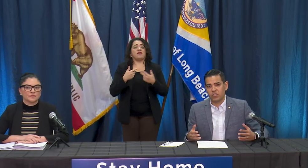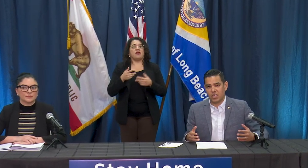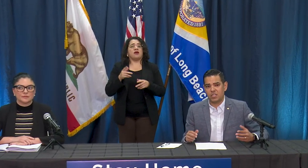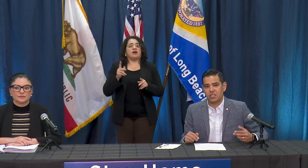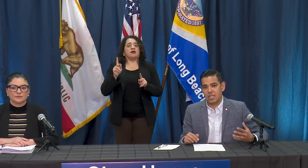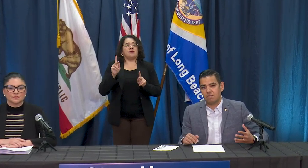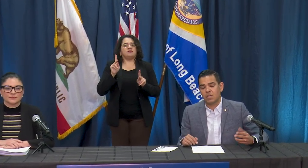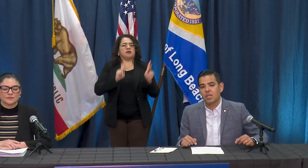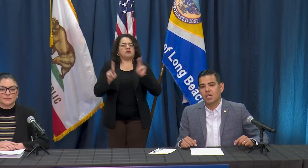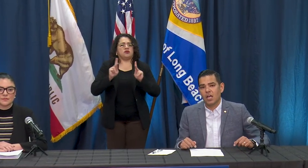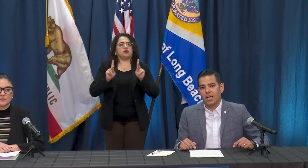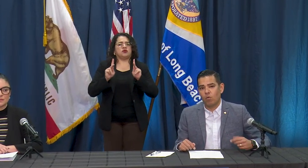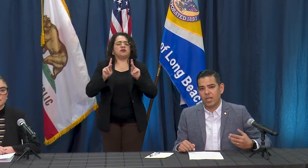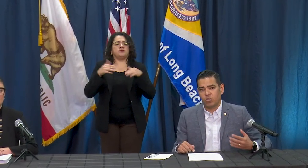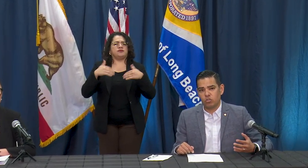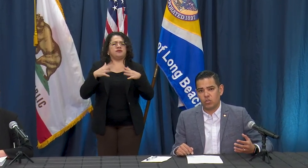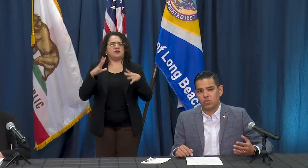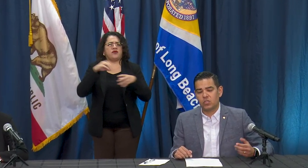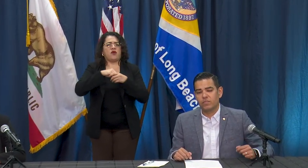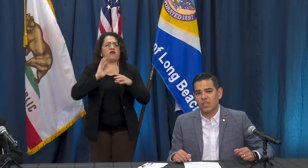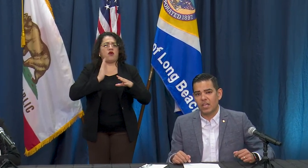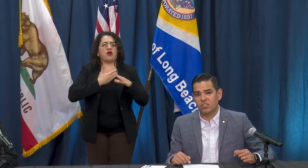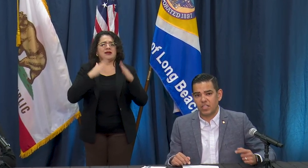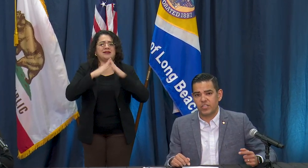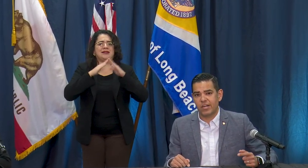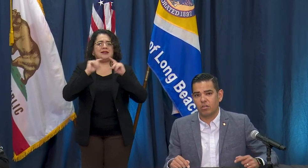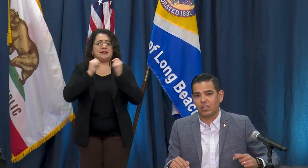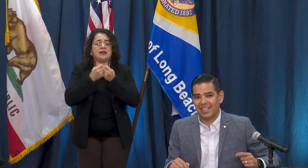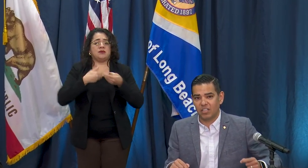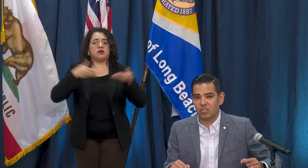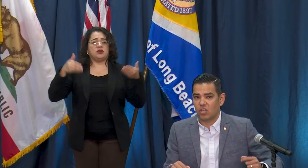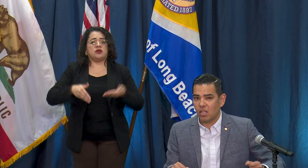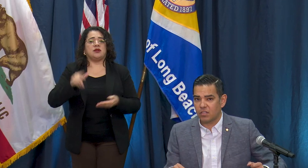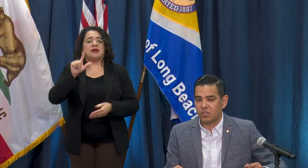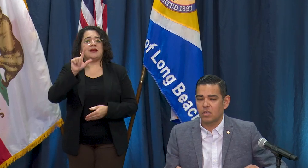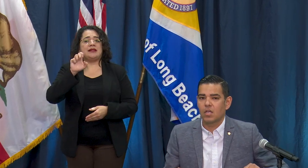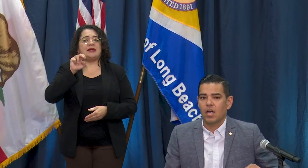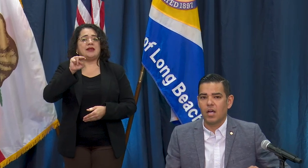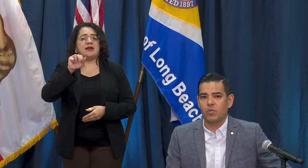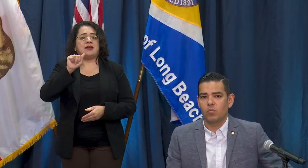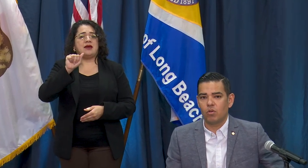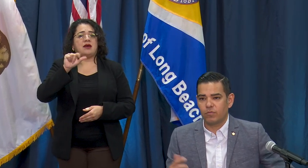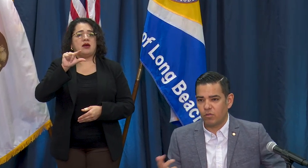city team and I want to introduce State Senator Lena Gonzalez who most folks